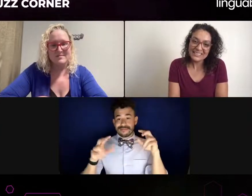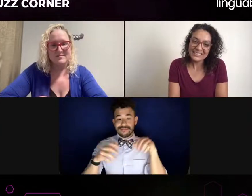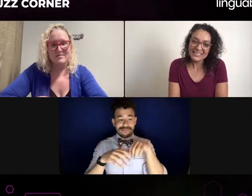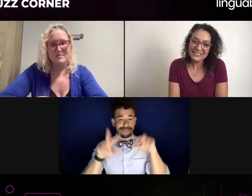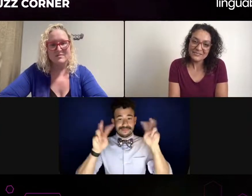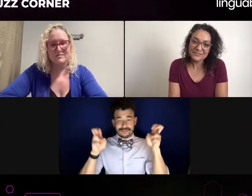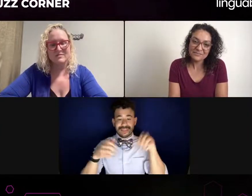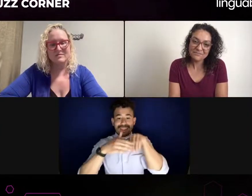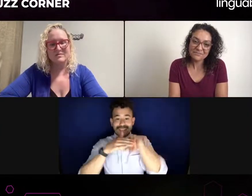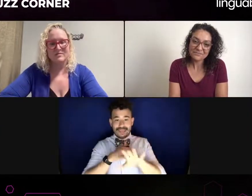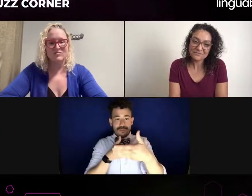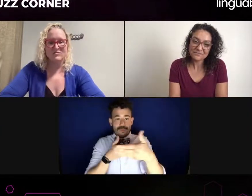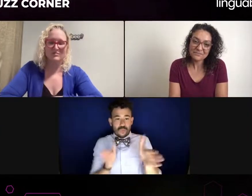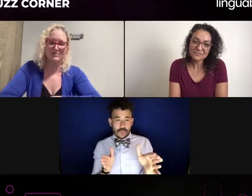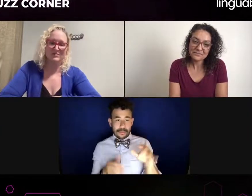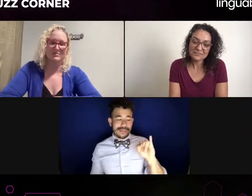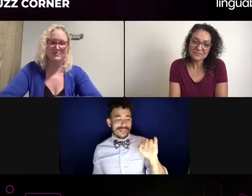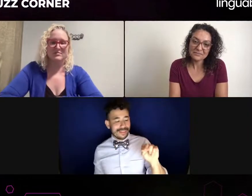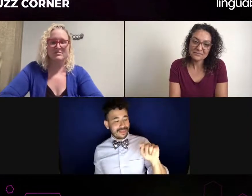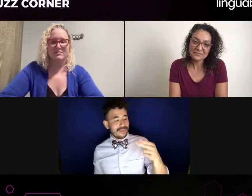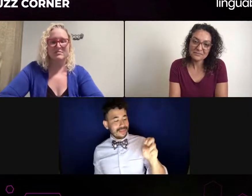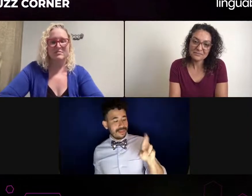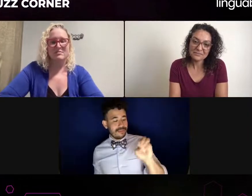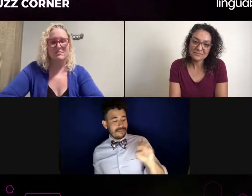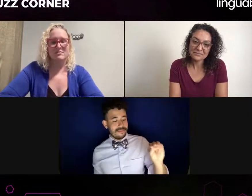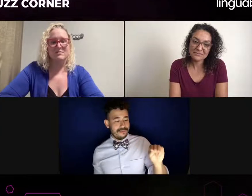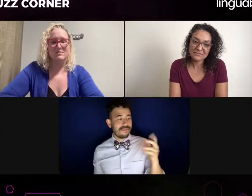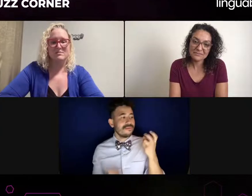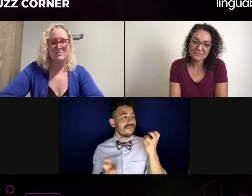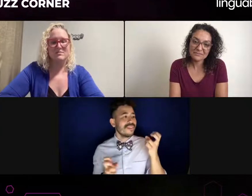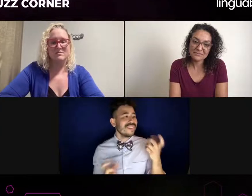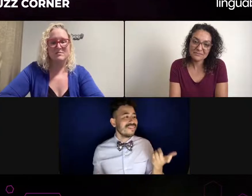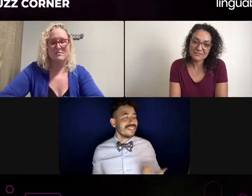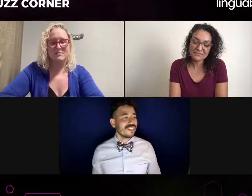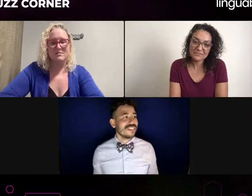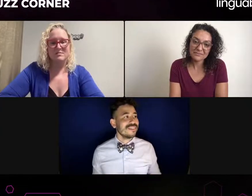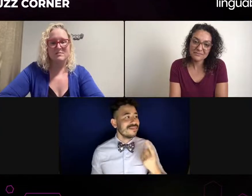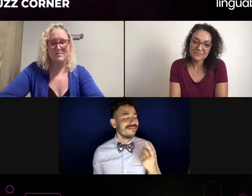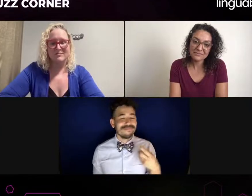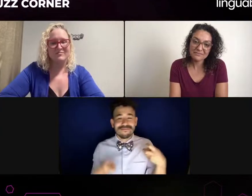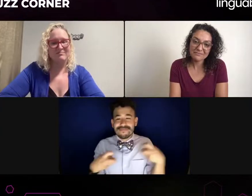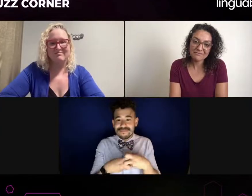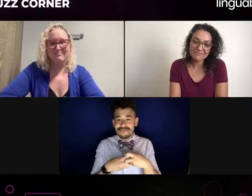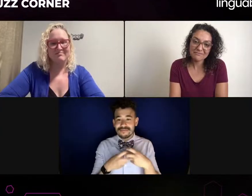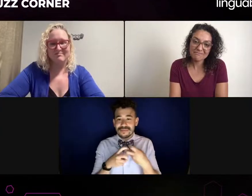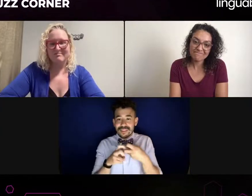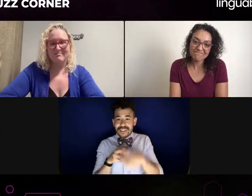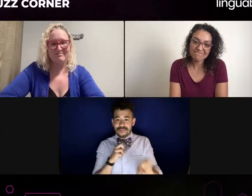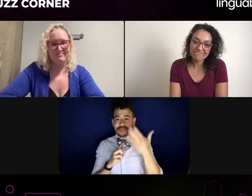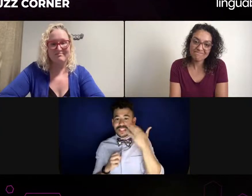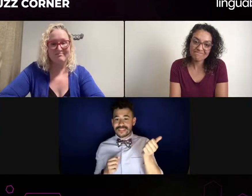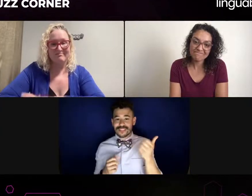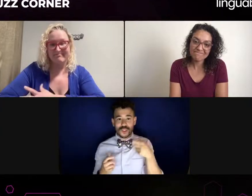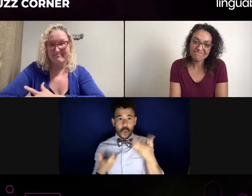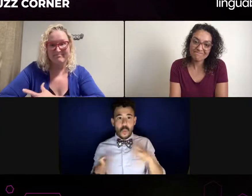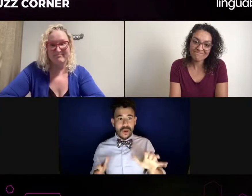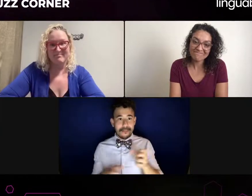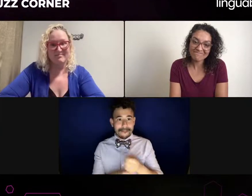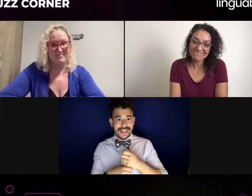and then the interpreter. Well, it's quote unquote interpreter who instructs that the interpreter would be there. And they're learning.